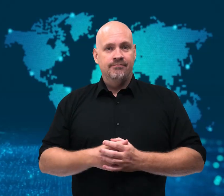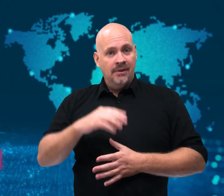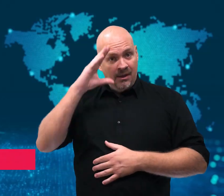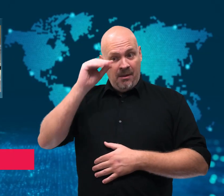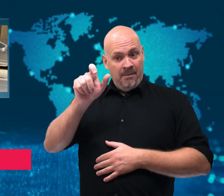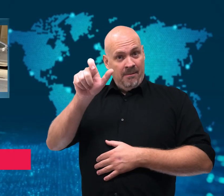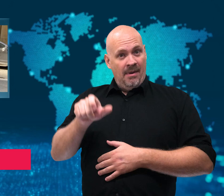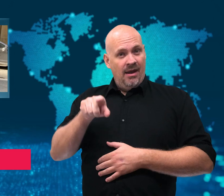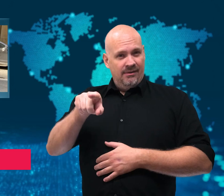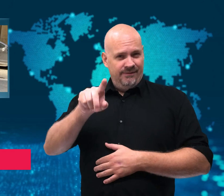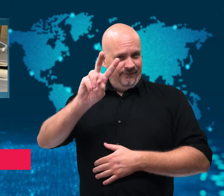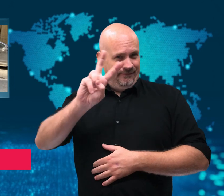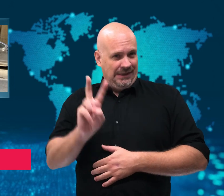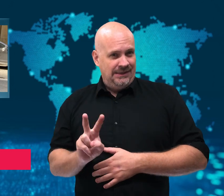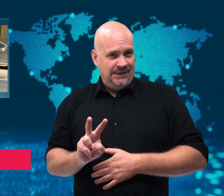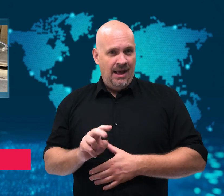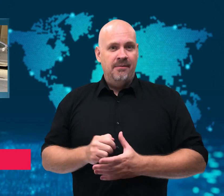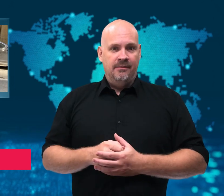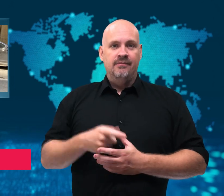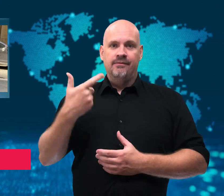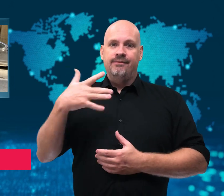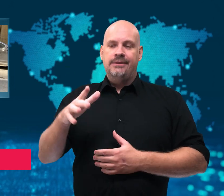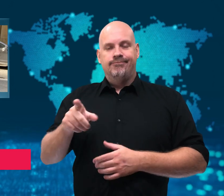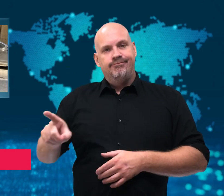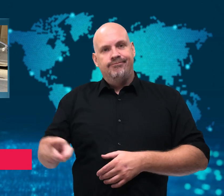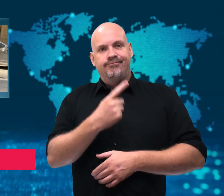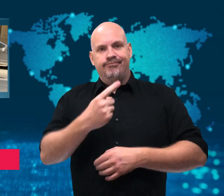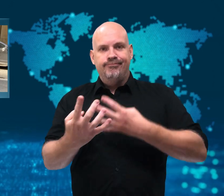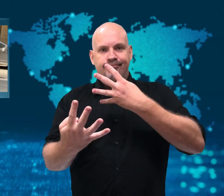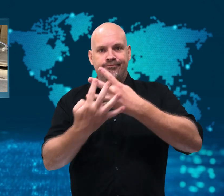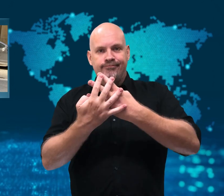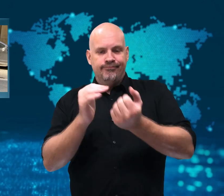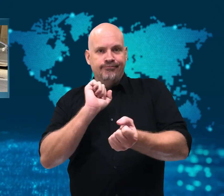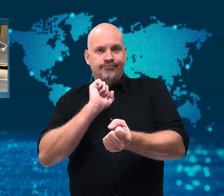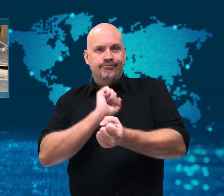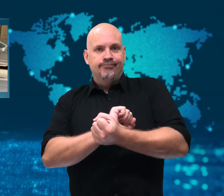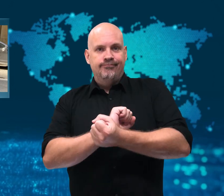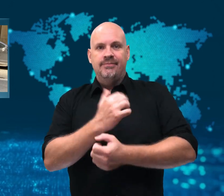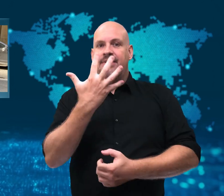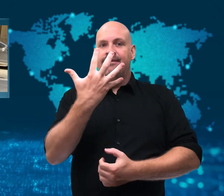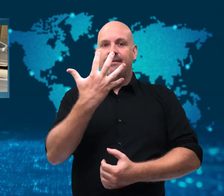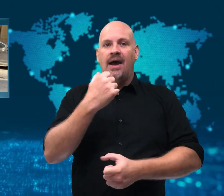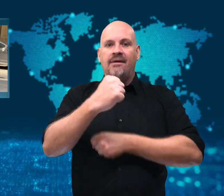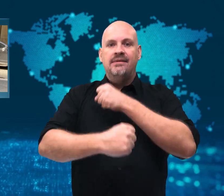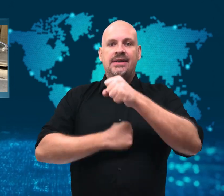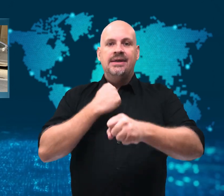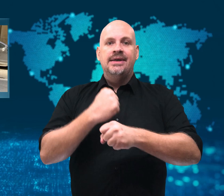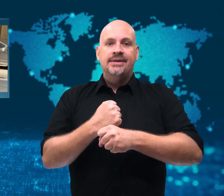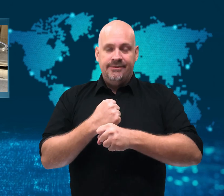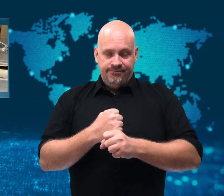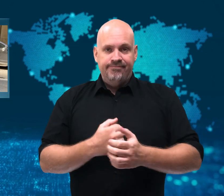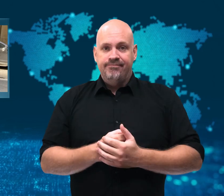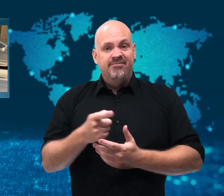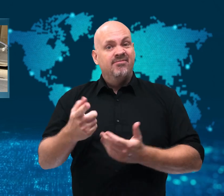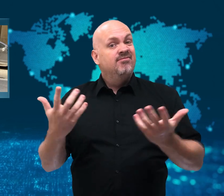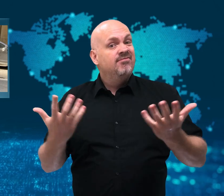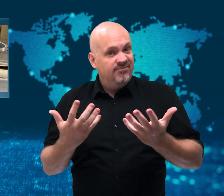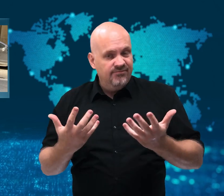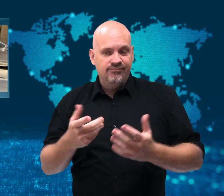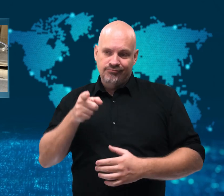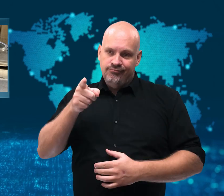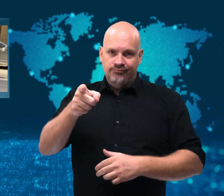[Gavin]: A Vietnamese man has been sentenced to jail for 5 years for